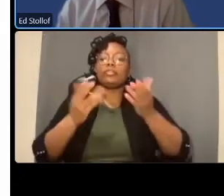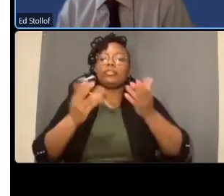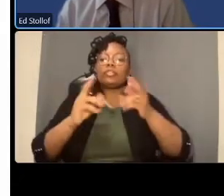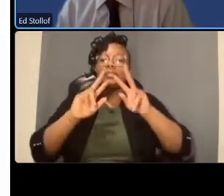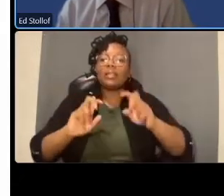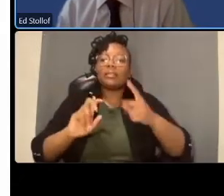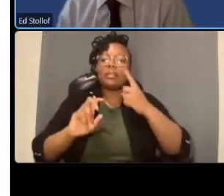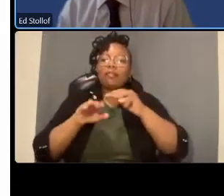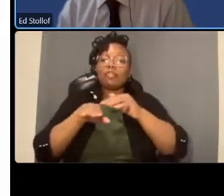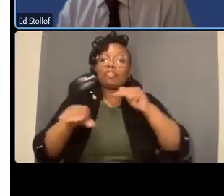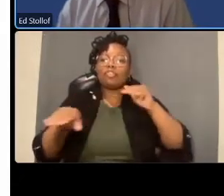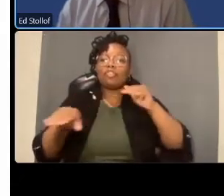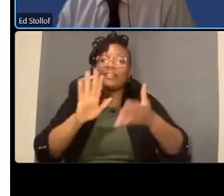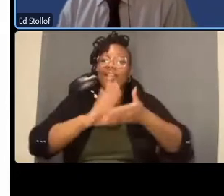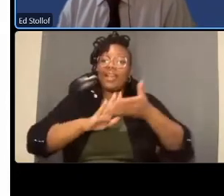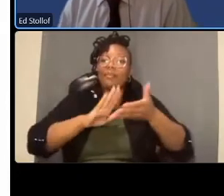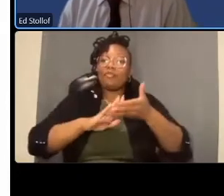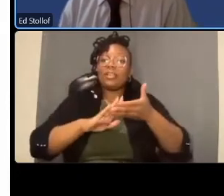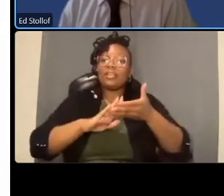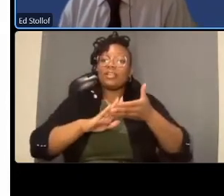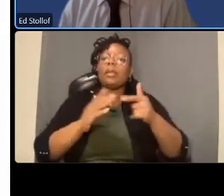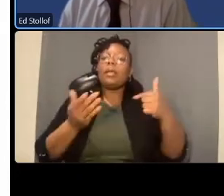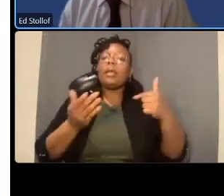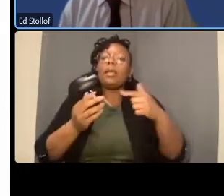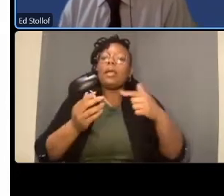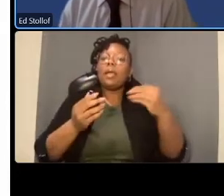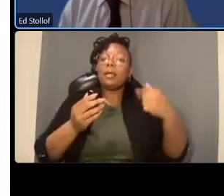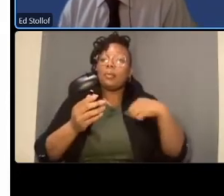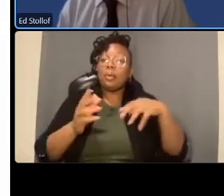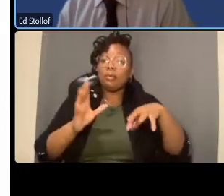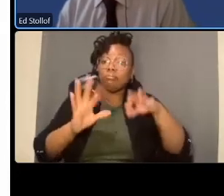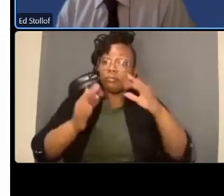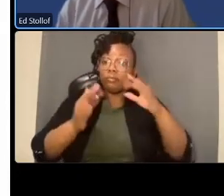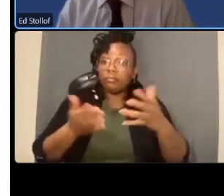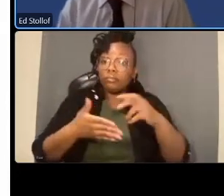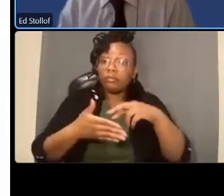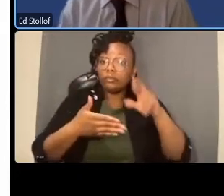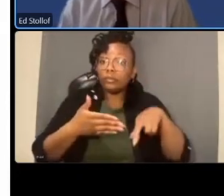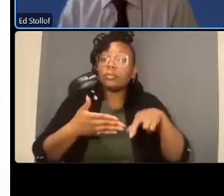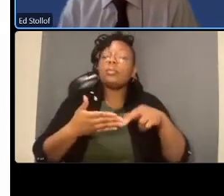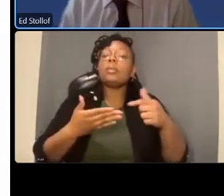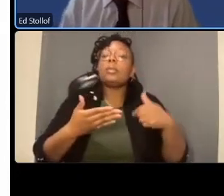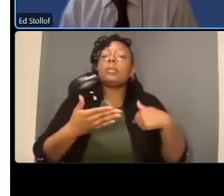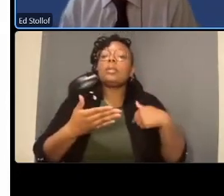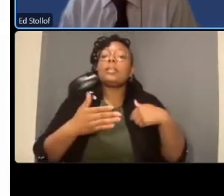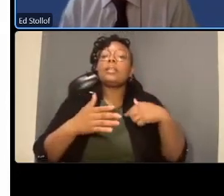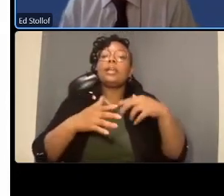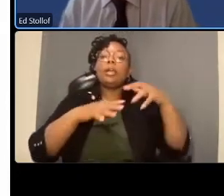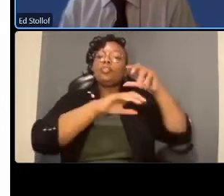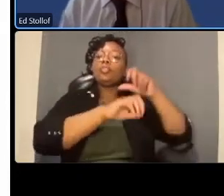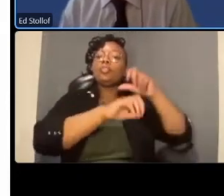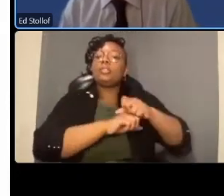at least in the traditional traffic engineering parlance uh you know our level of service was um